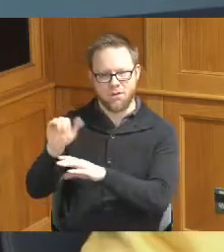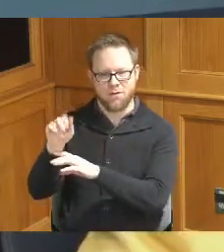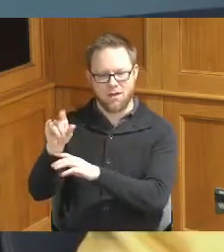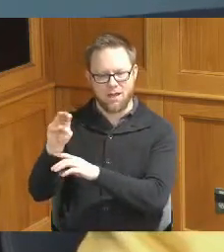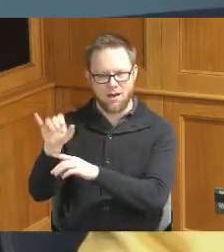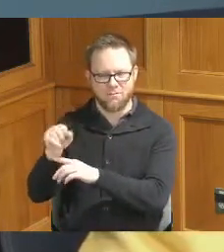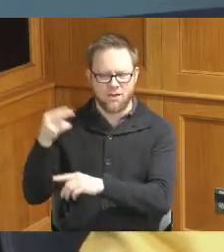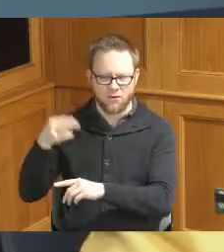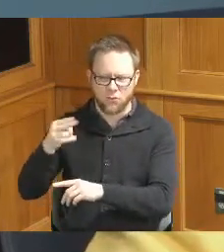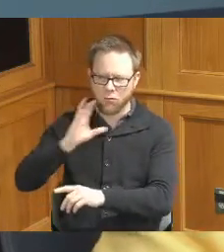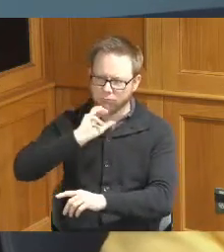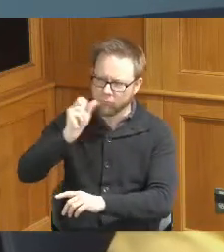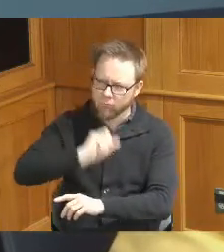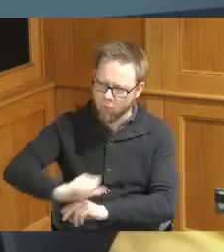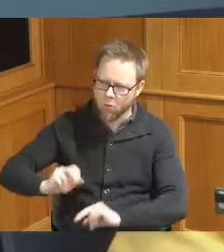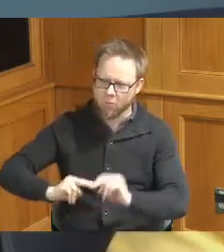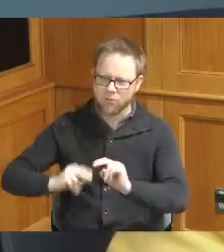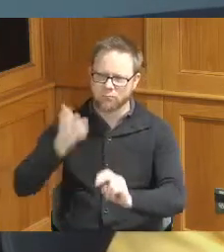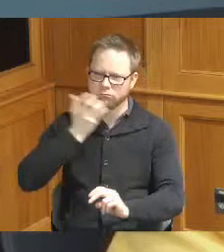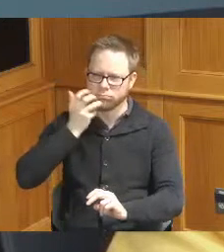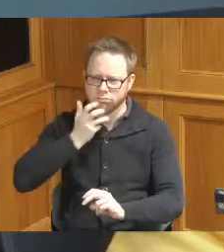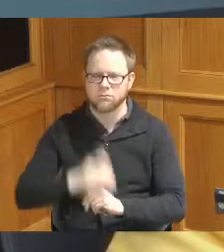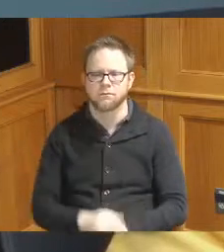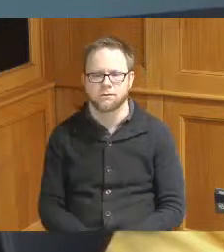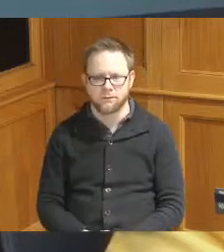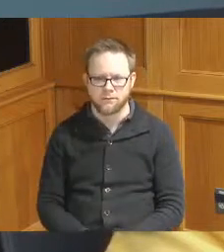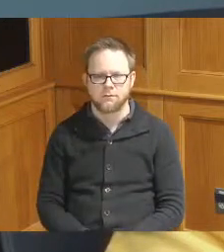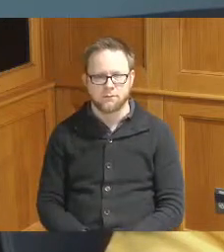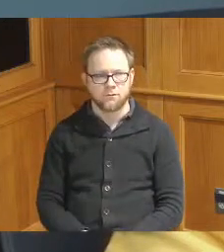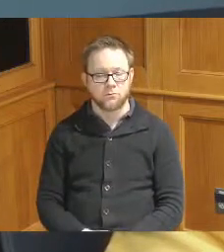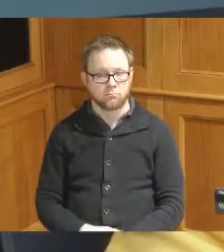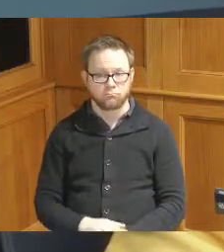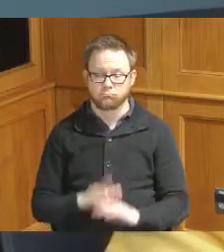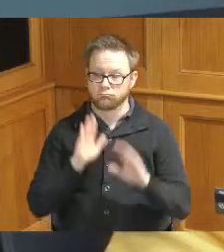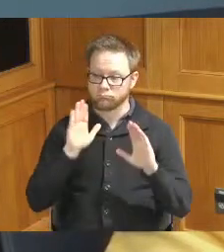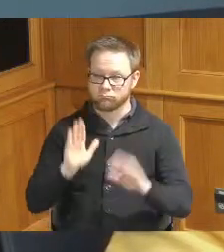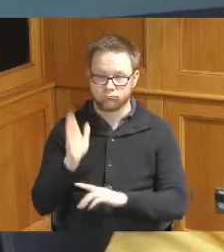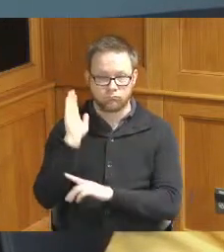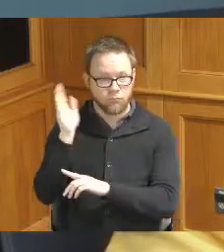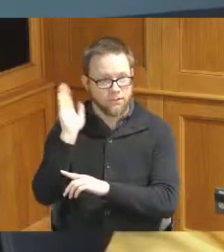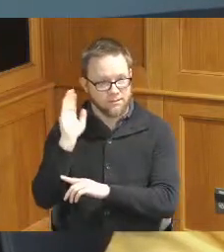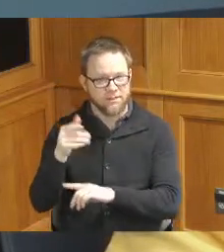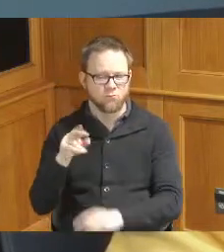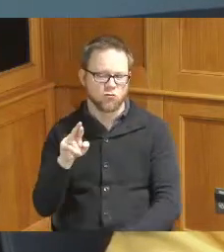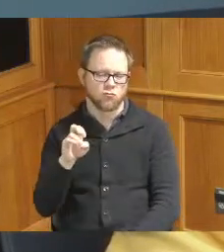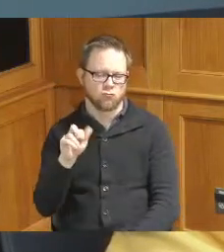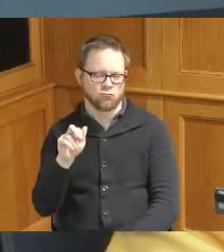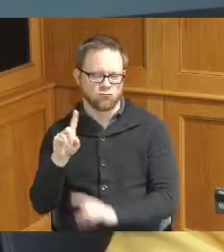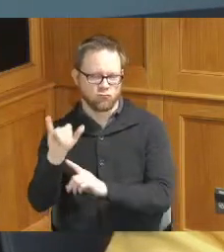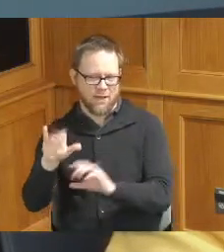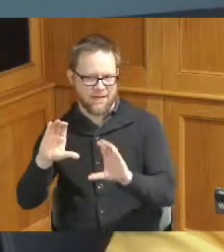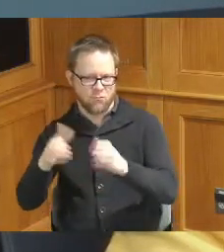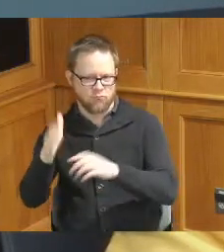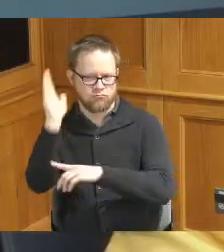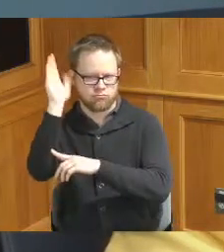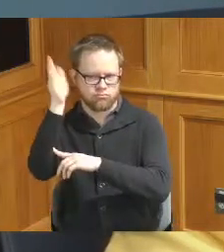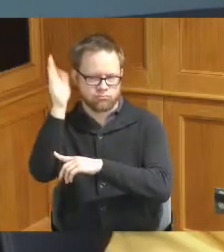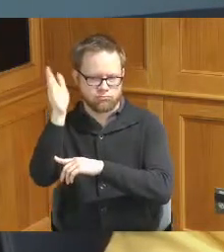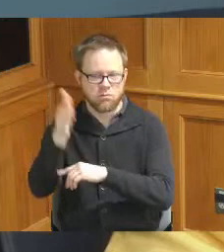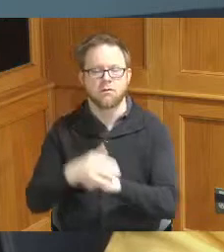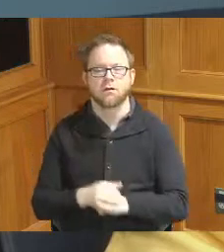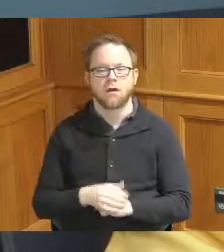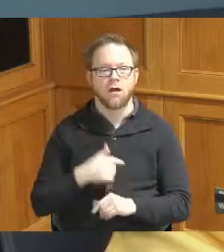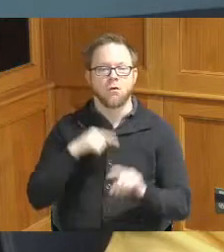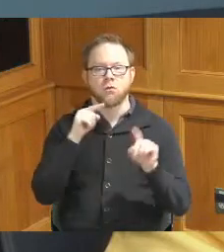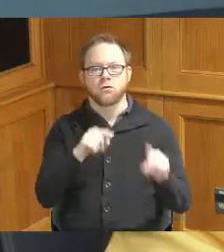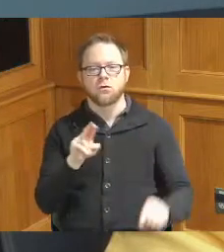and just had a great presentation up there by ready and I enjoyed it attended the USPS Railroad